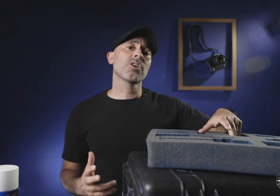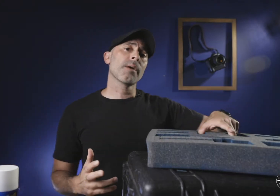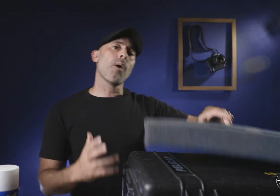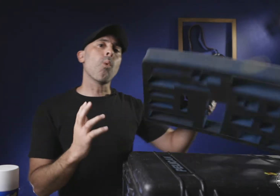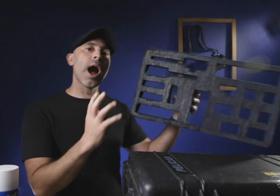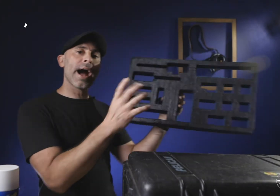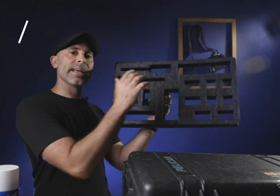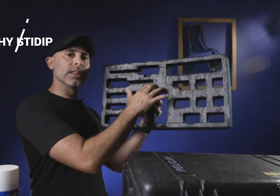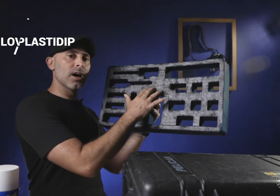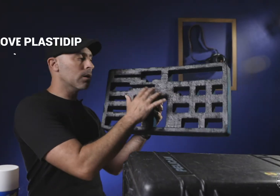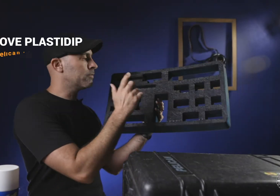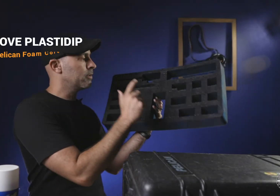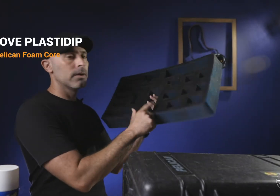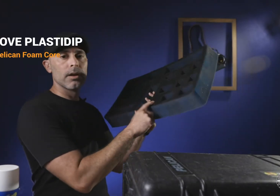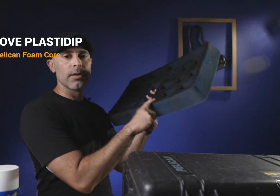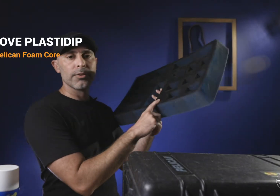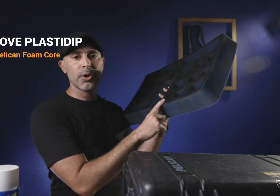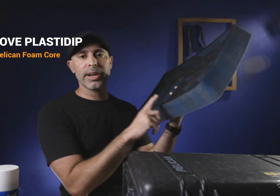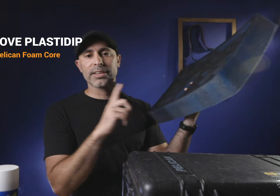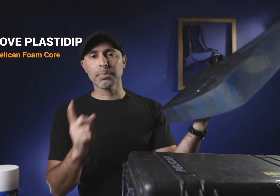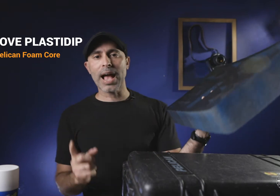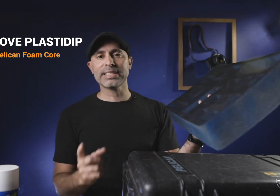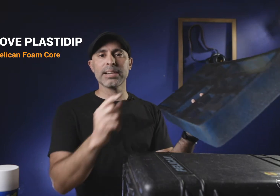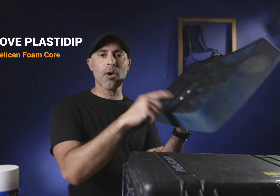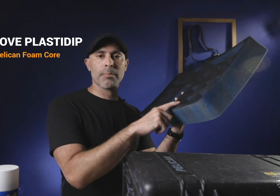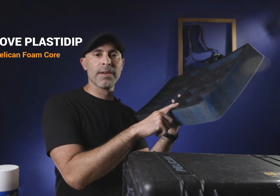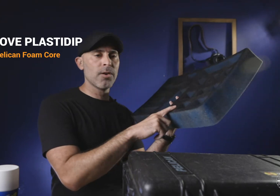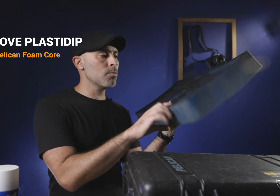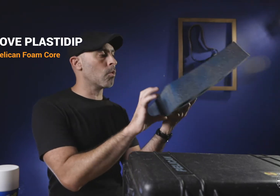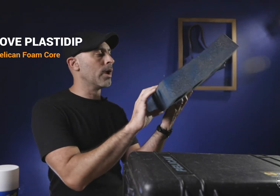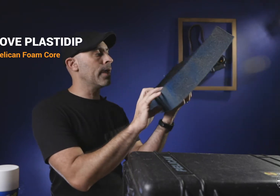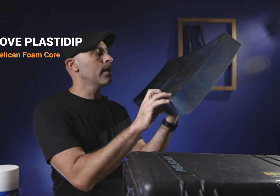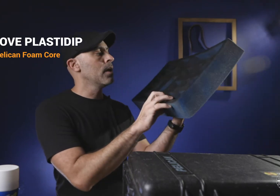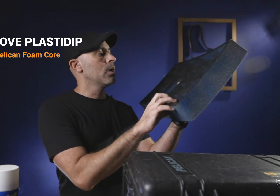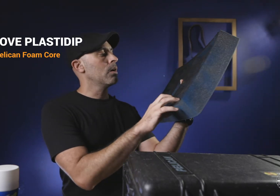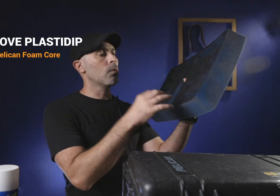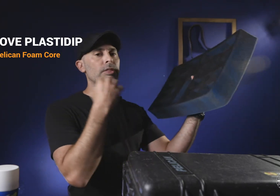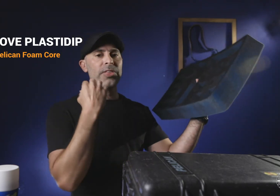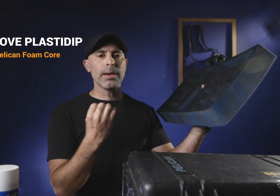is talk about why I love putting this Plasti Dip on my foam core and the thing